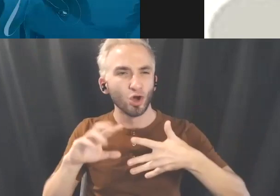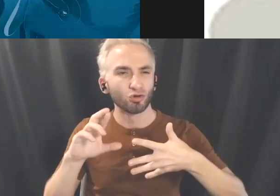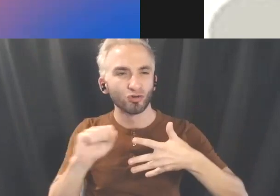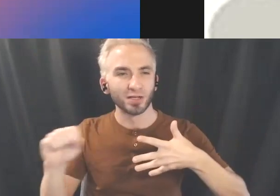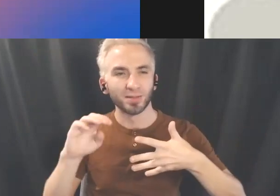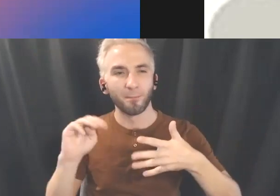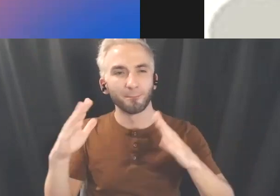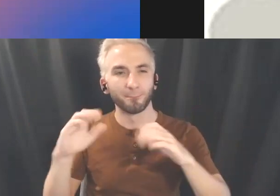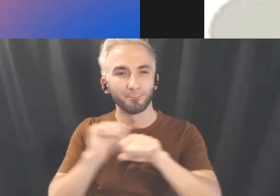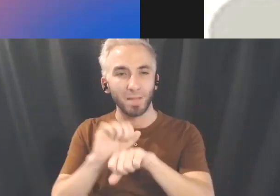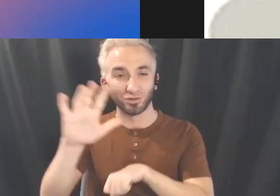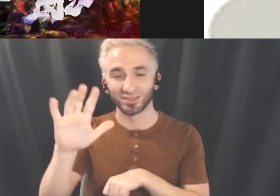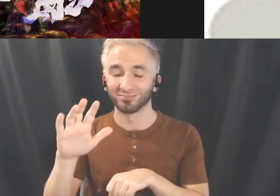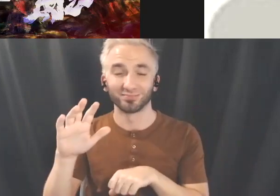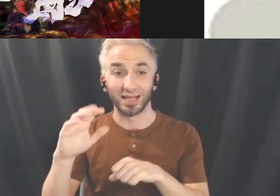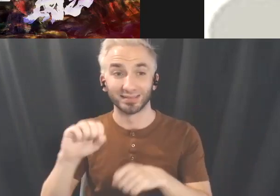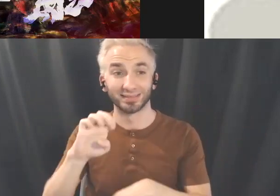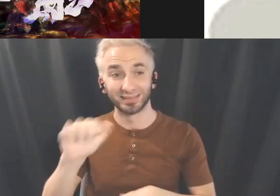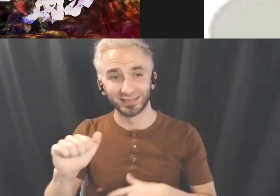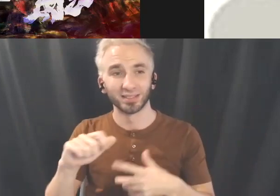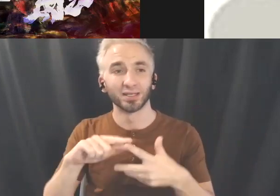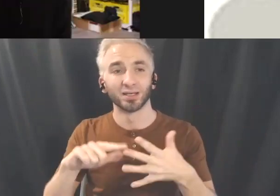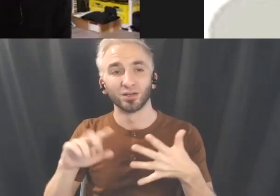FORM 2020, FORM 2021 Retrospective.